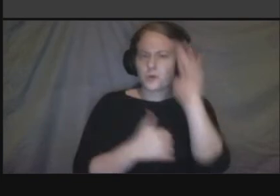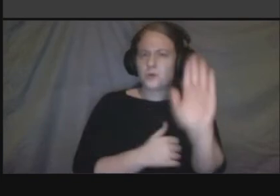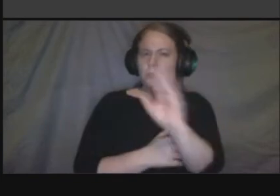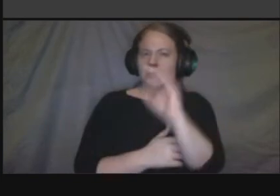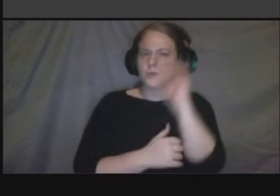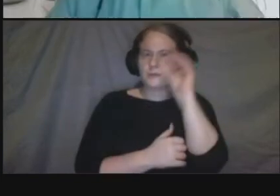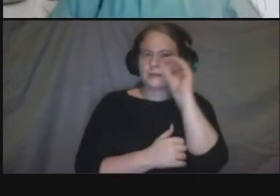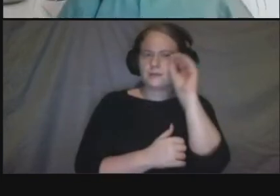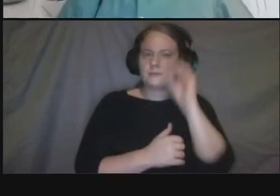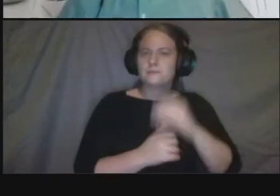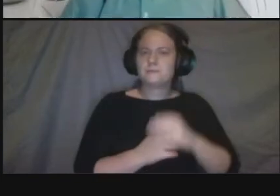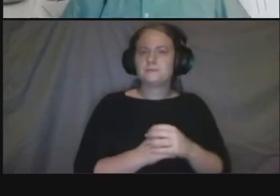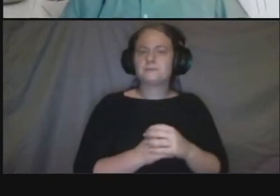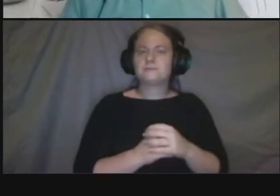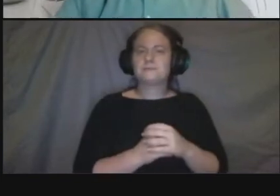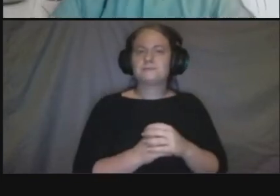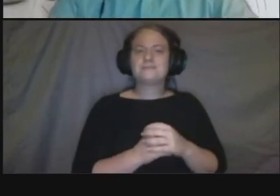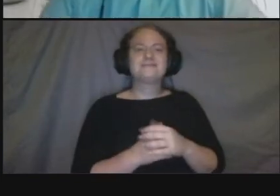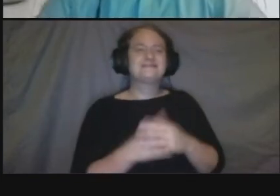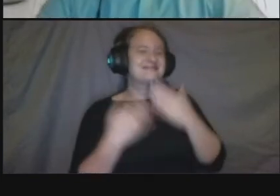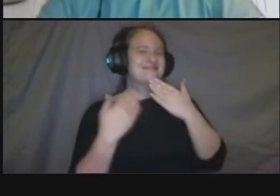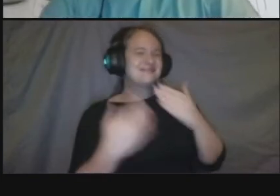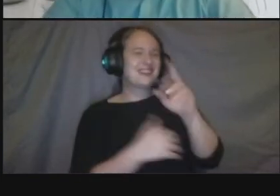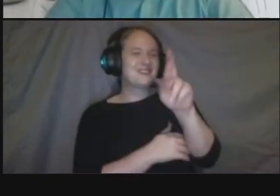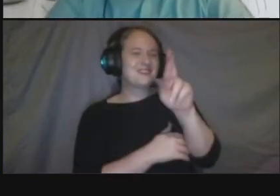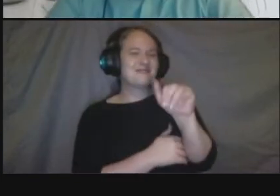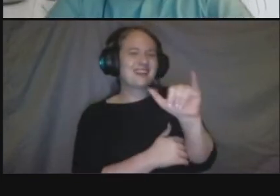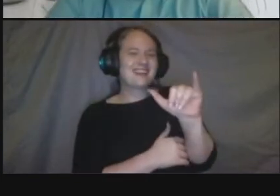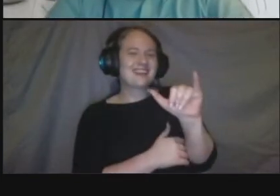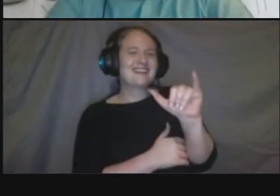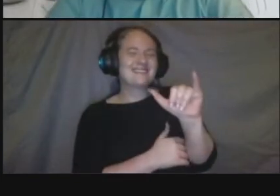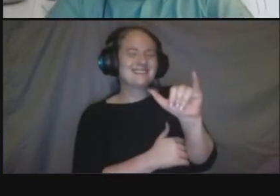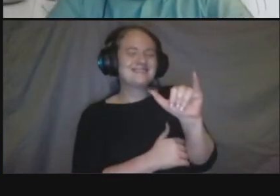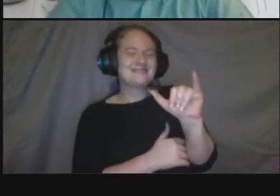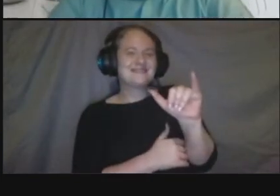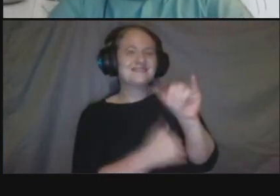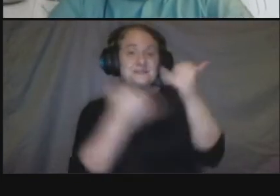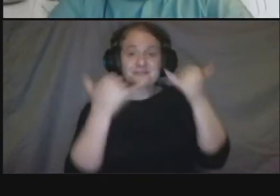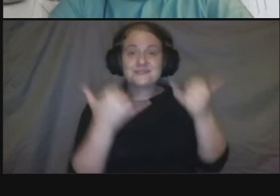there we are uh thanks ray uh so uh yeah now's the time for us to hear from you